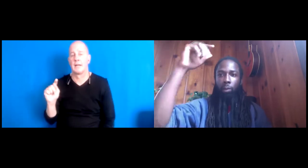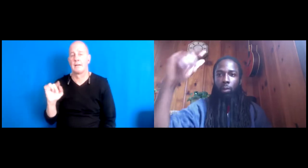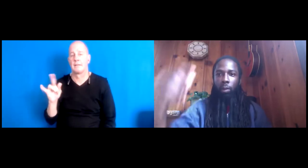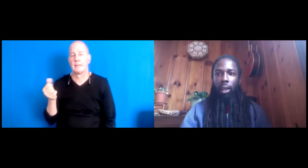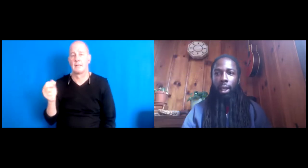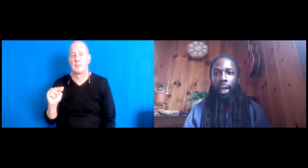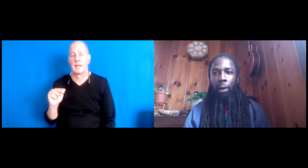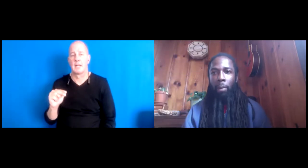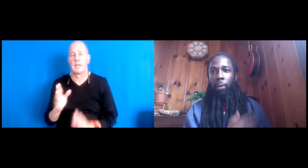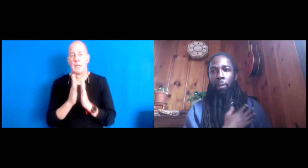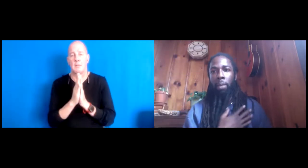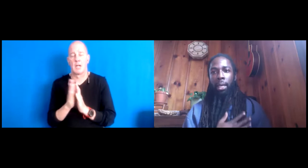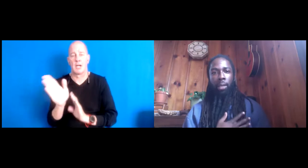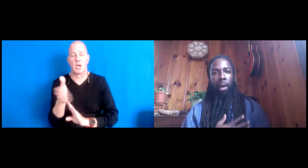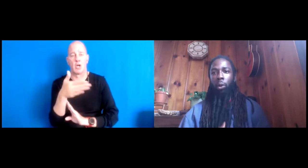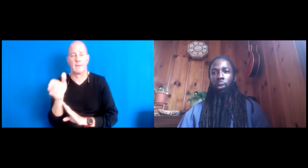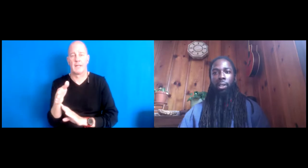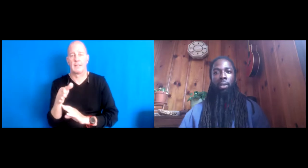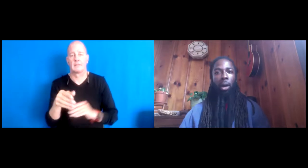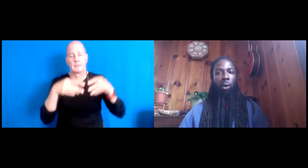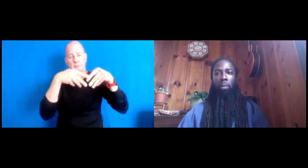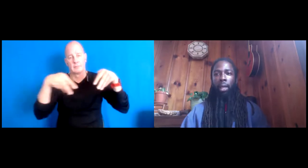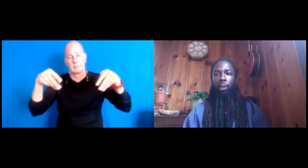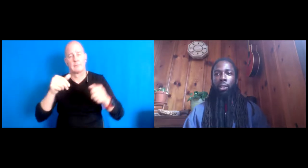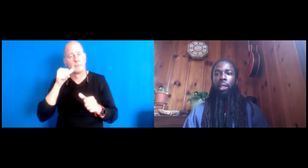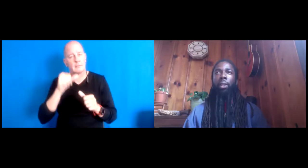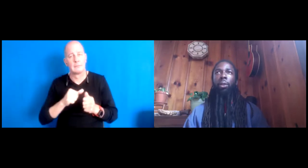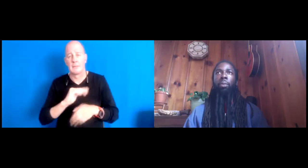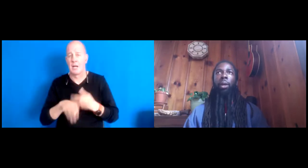16:12:28 And I remember the peace in my whole system I hope being just seeing those prayer